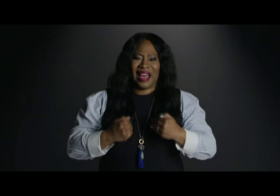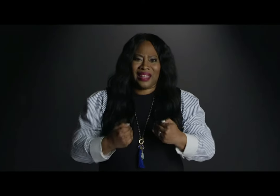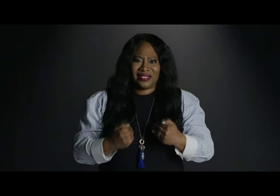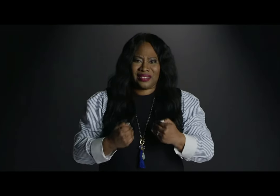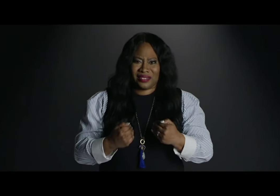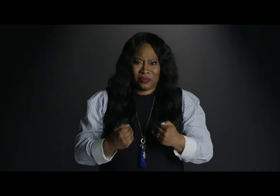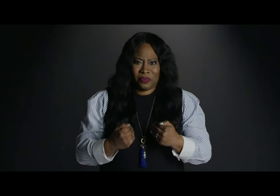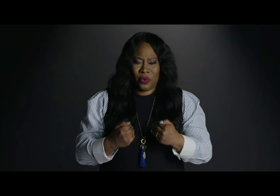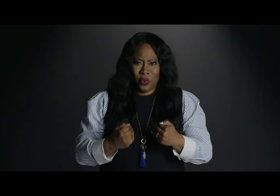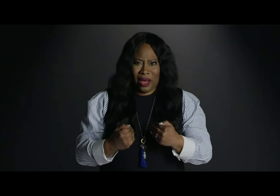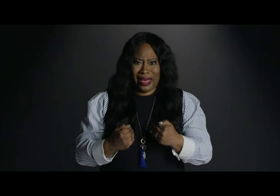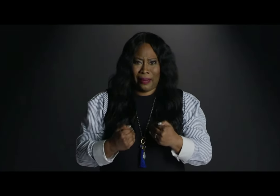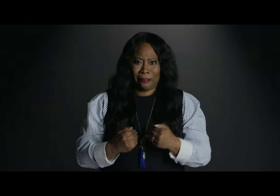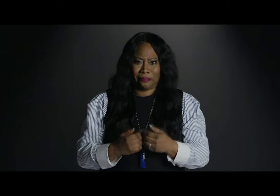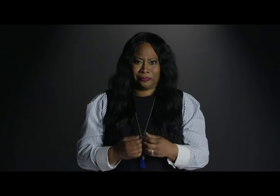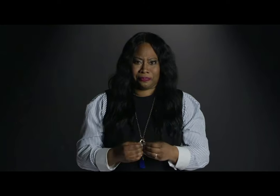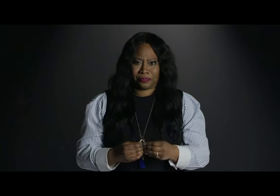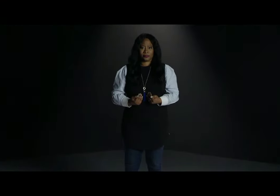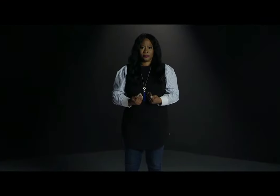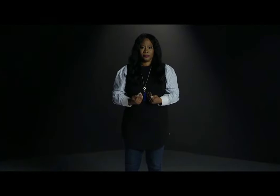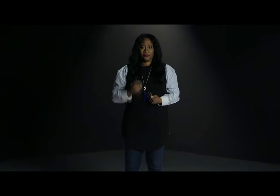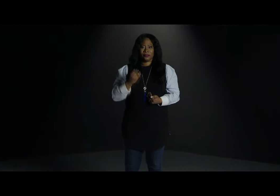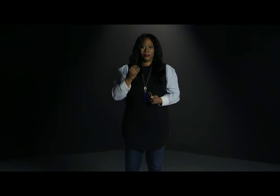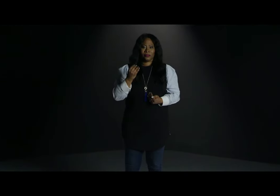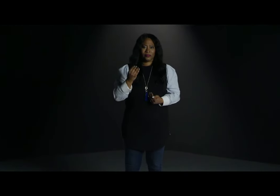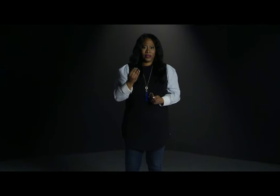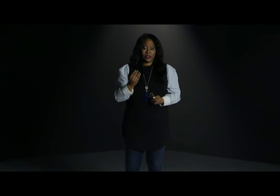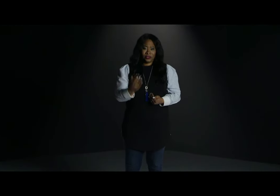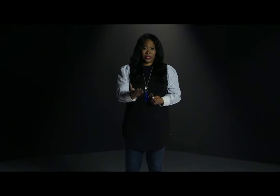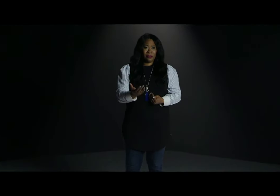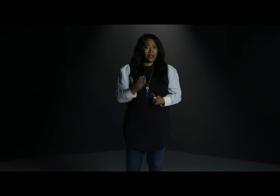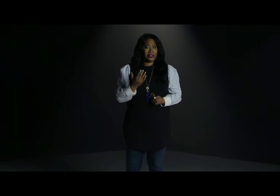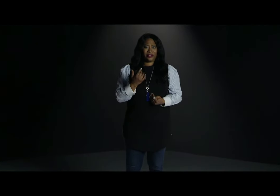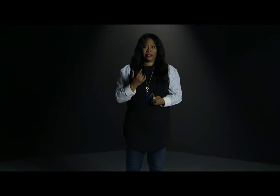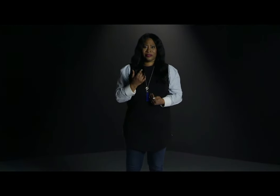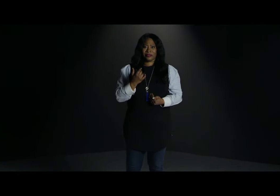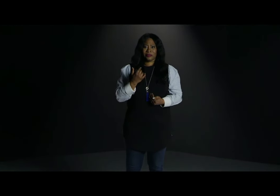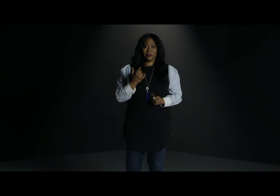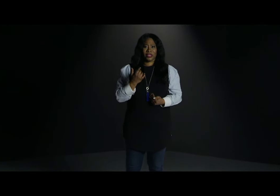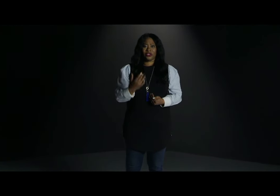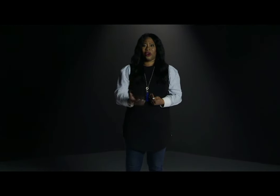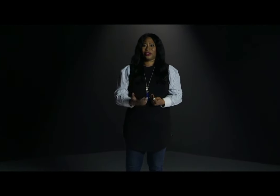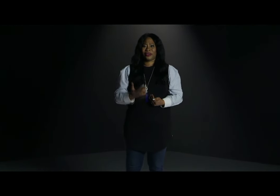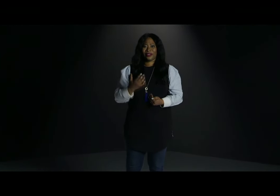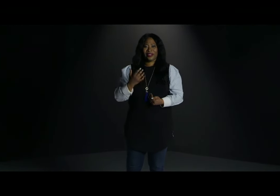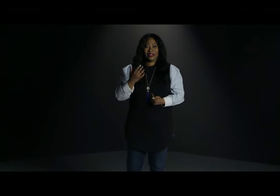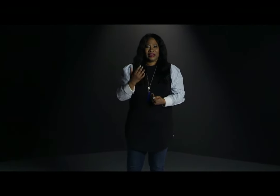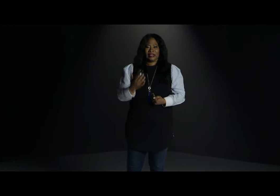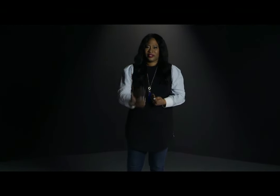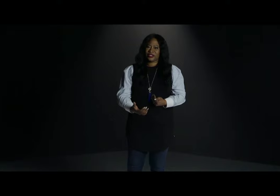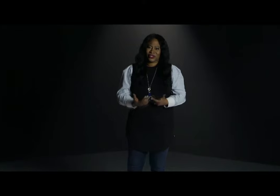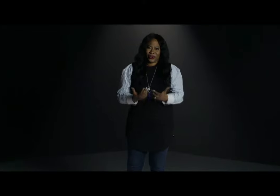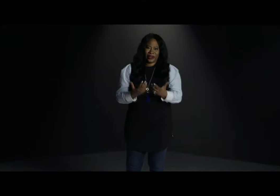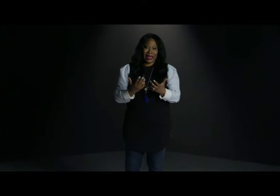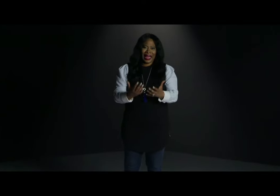That's who I am. You see? A mother, daughter, sister, an Aunt